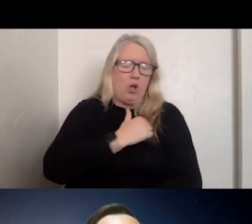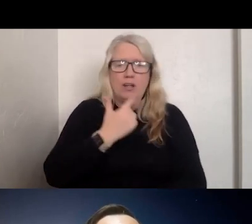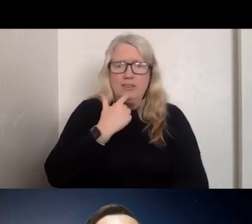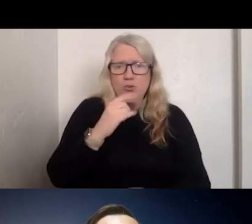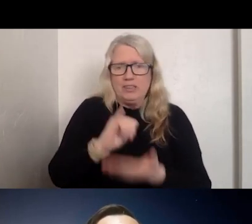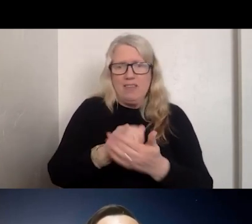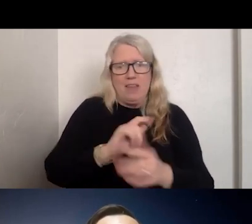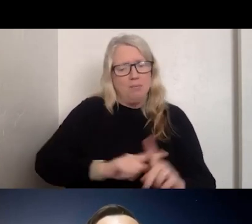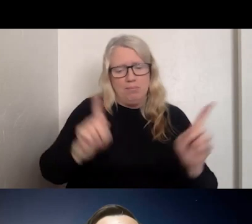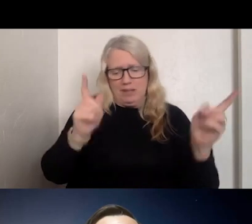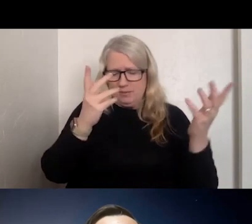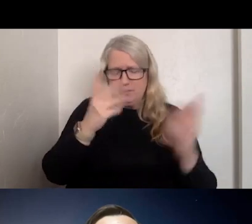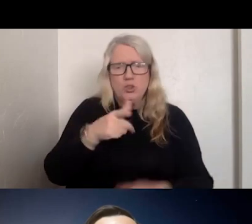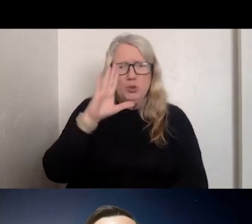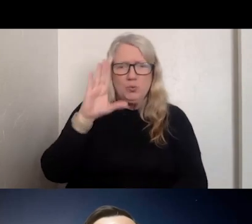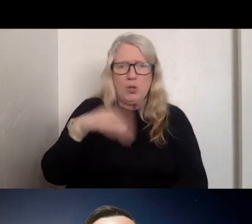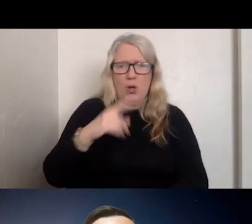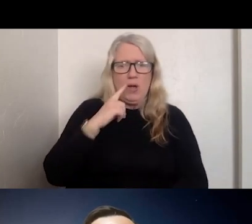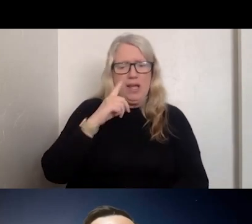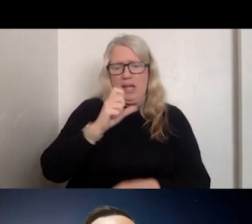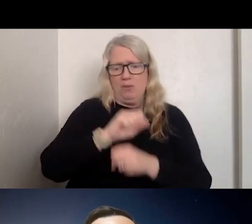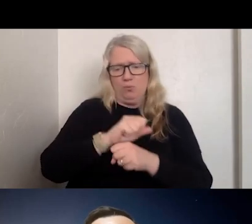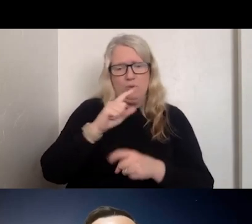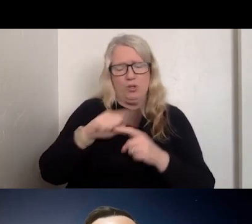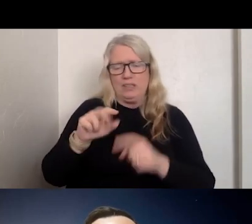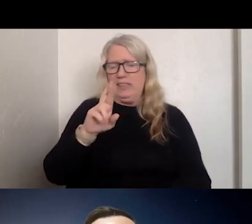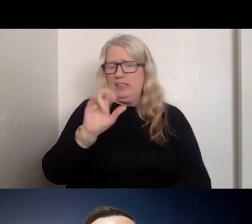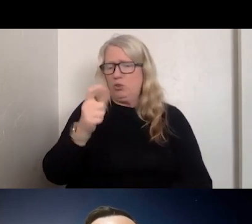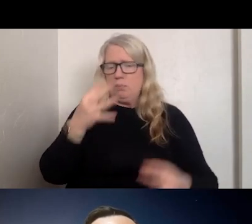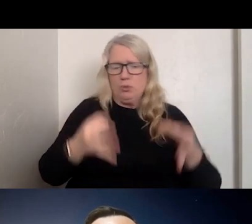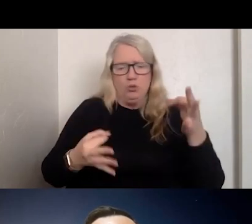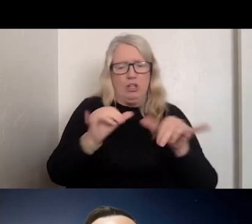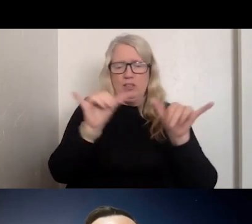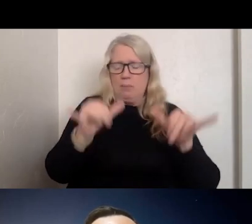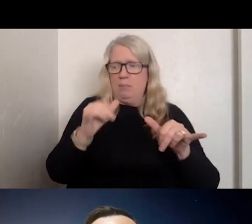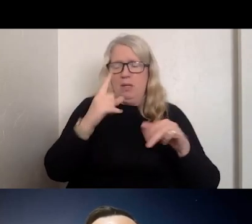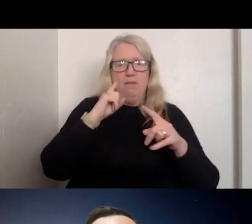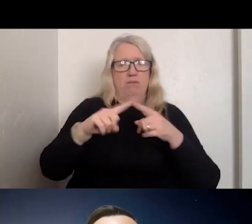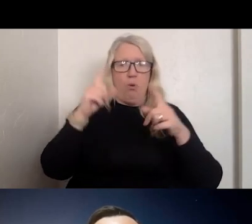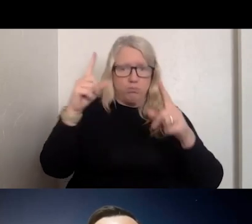I WORKED IN THE CRIMINAL JUSTICE SYSTEM A LONG TIME AND IT DOES